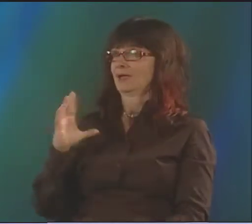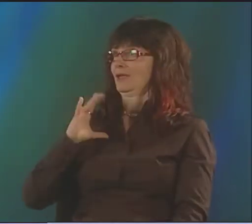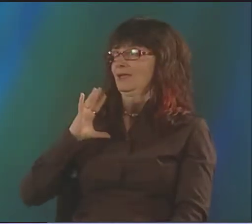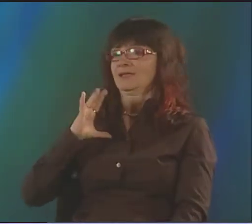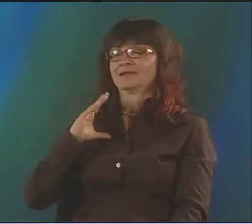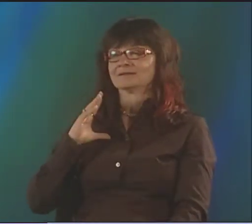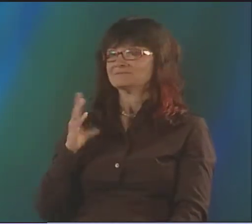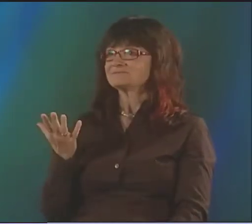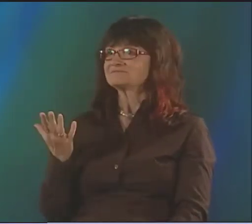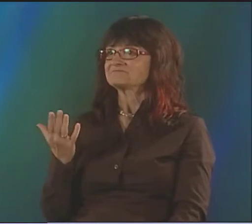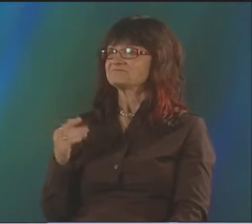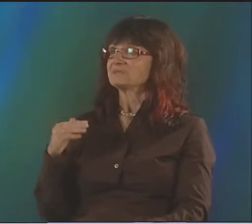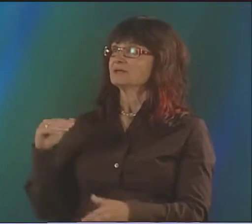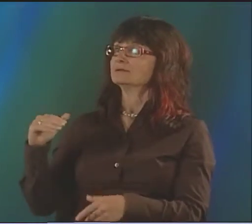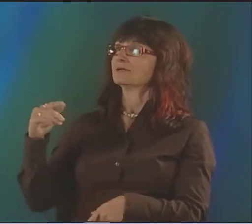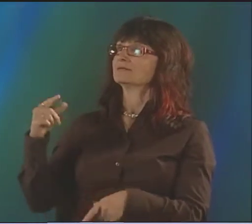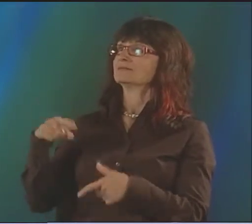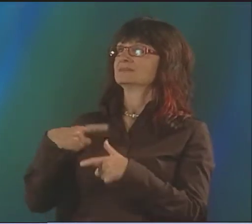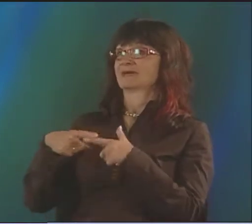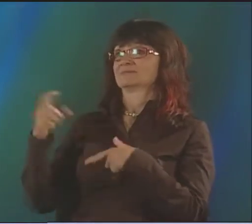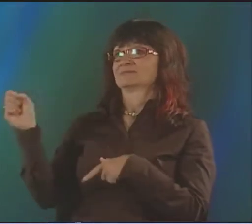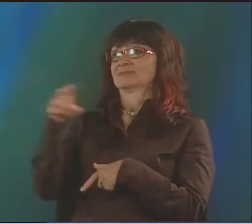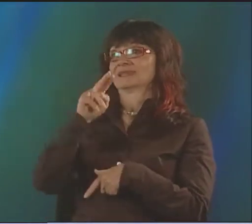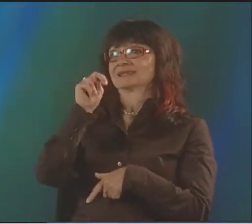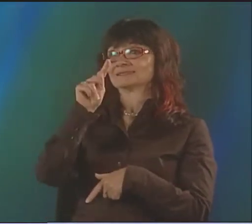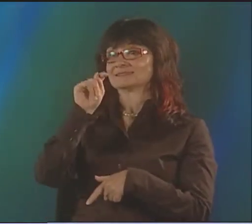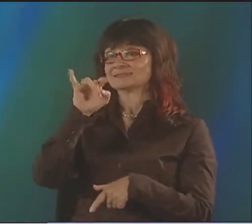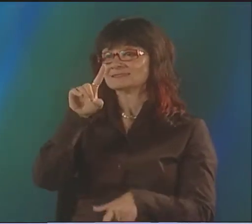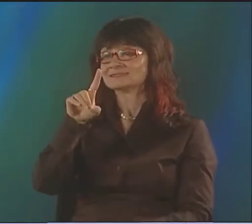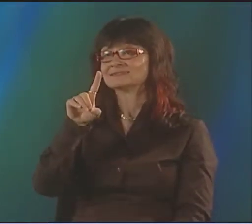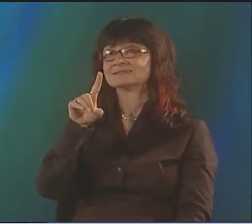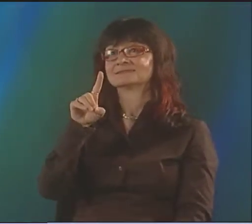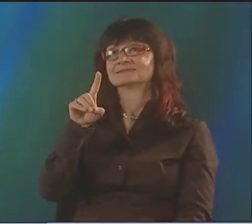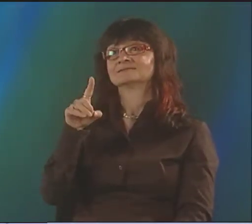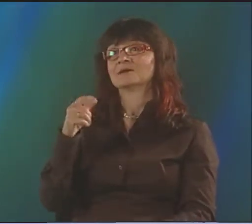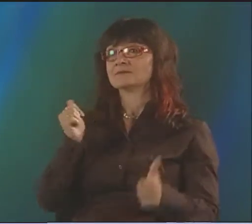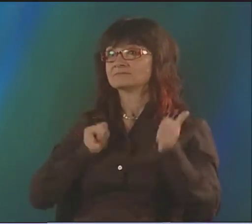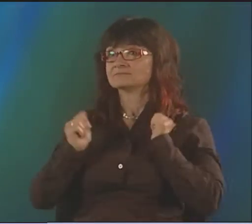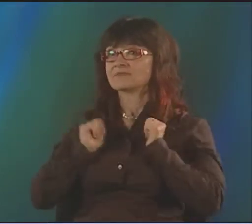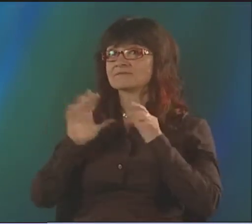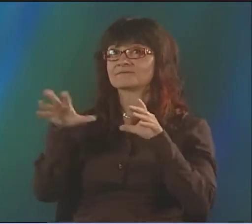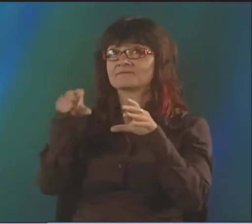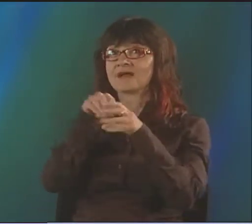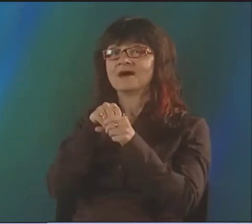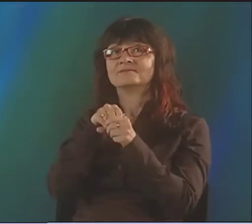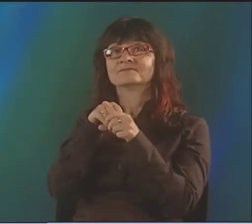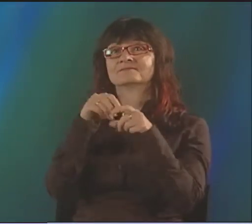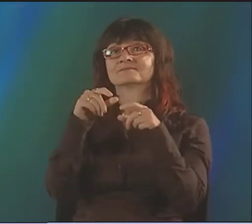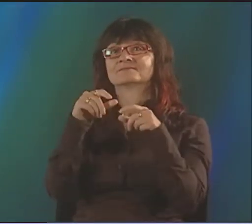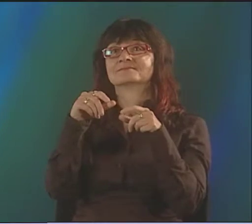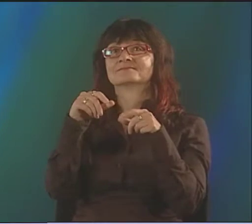JUST SHOWING EACH OTHER THINGS IN SIGN LANGUAGE. WHEN I GOT TO NATIONAL TECHNICAL INSTITUTE FOR THE DEAF,